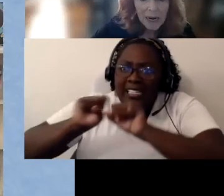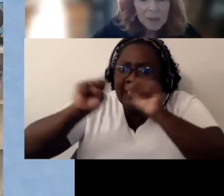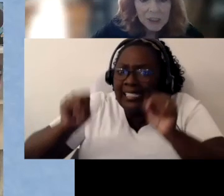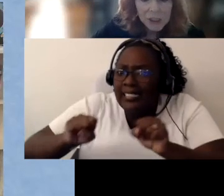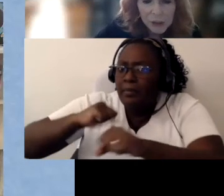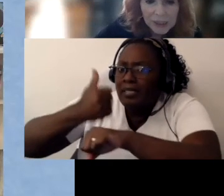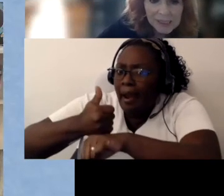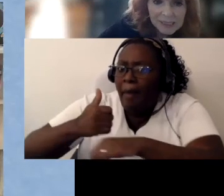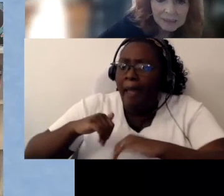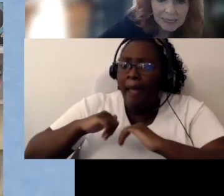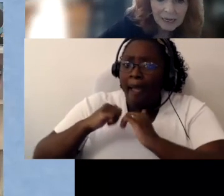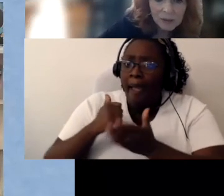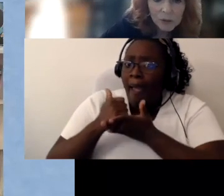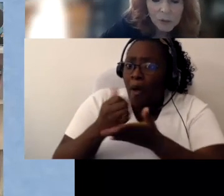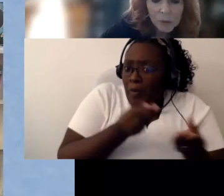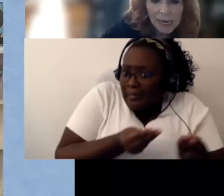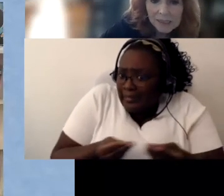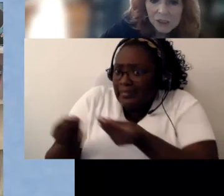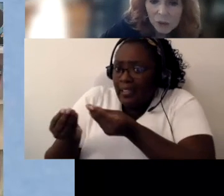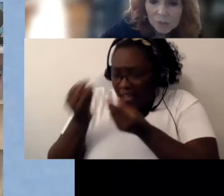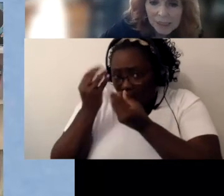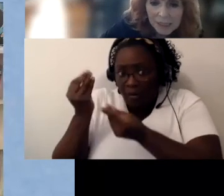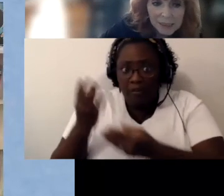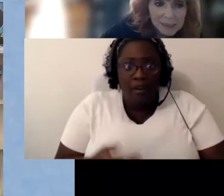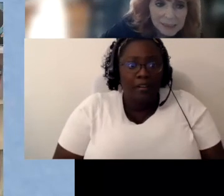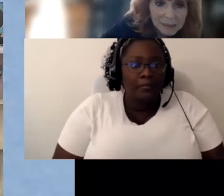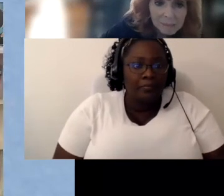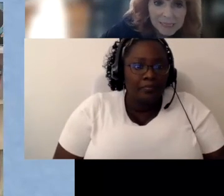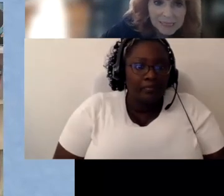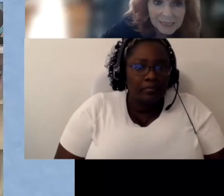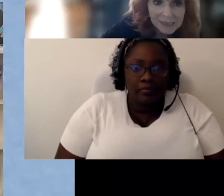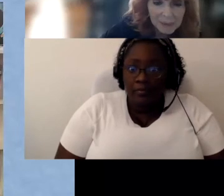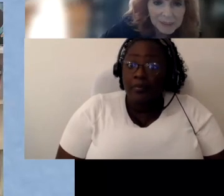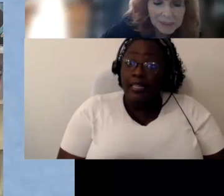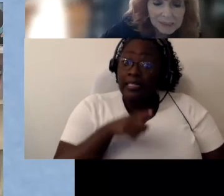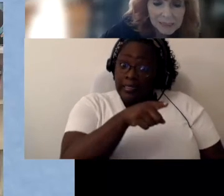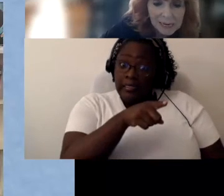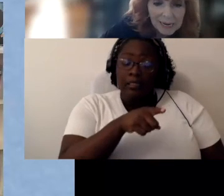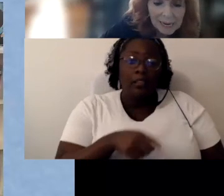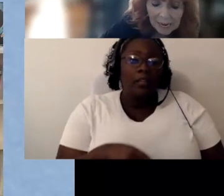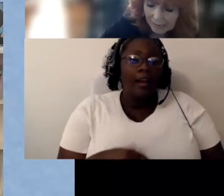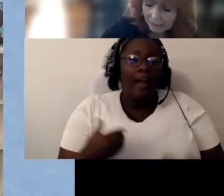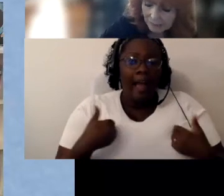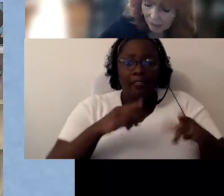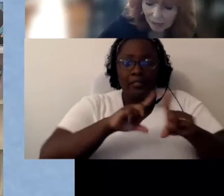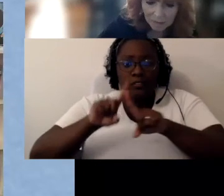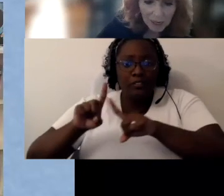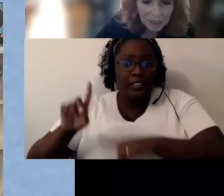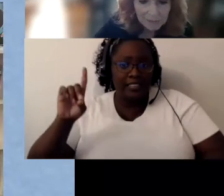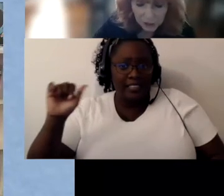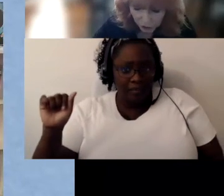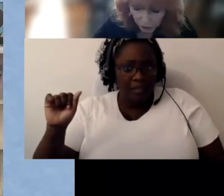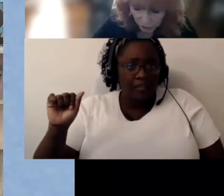I wanted to show you this little gal who has so many disabilities. And i'll have to show